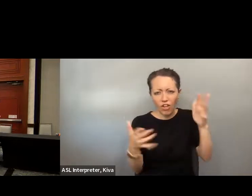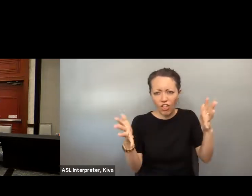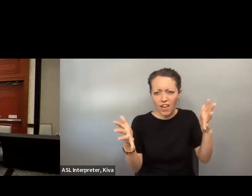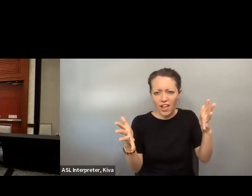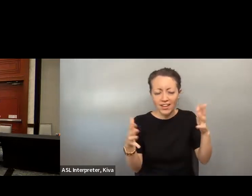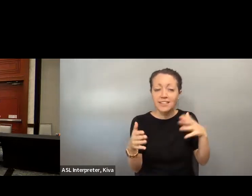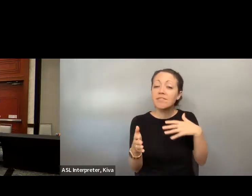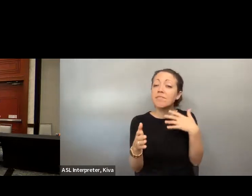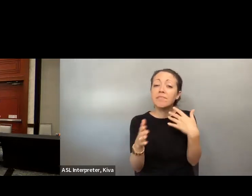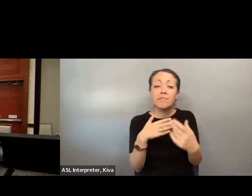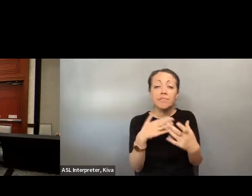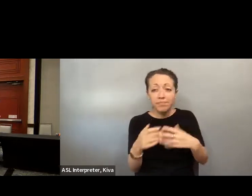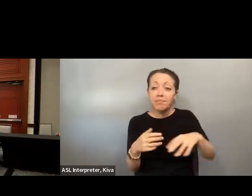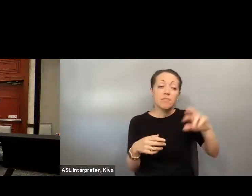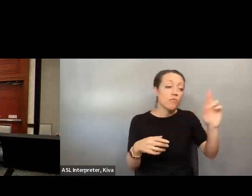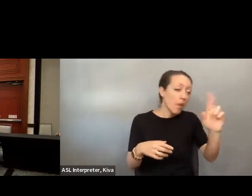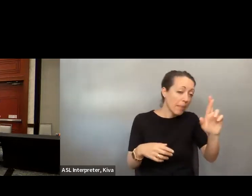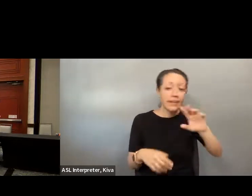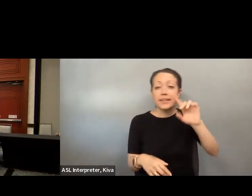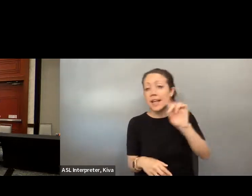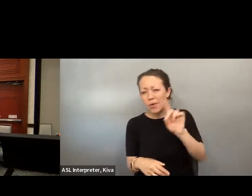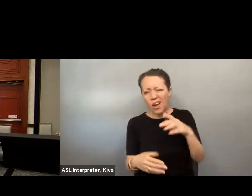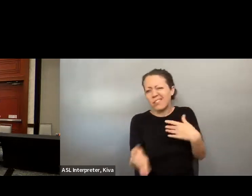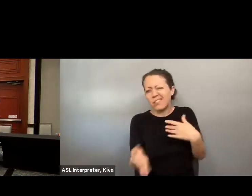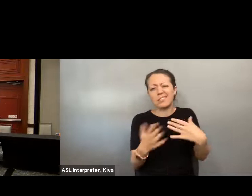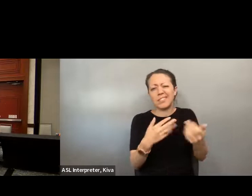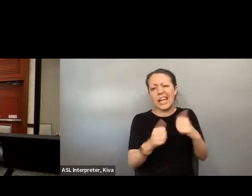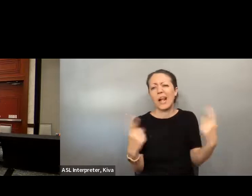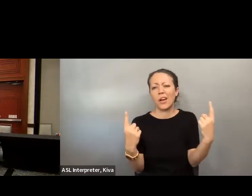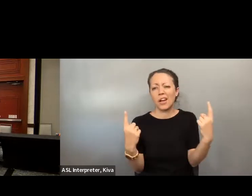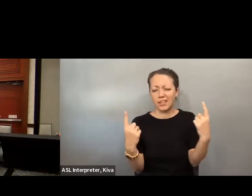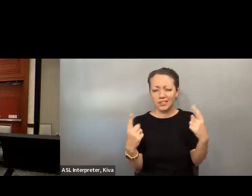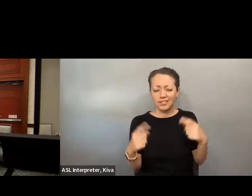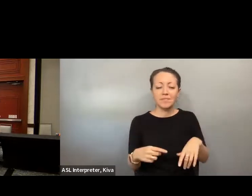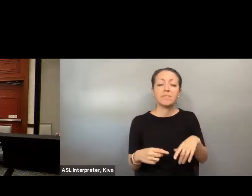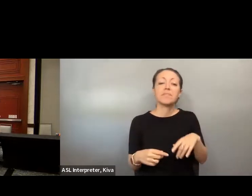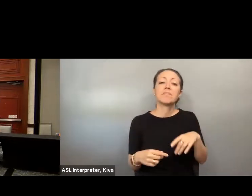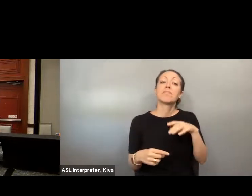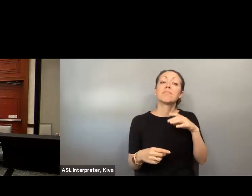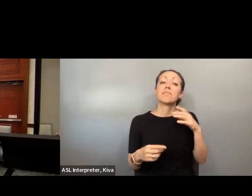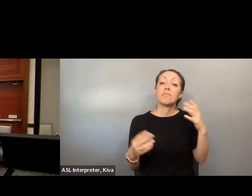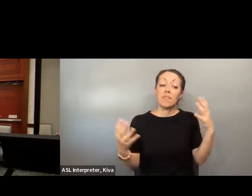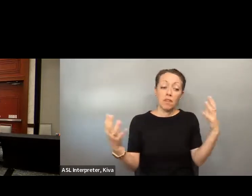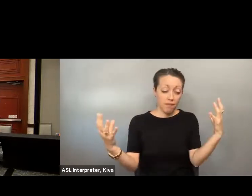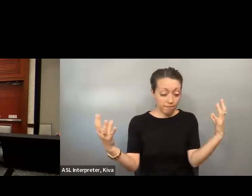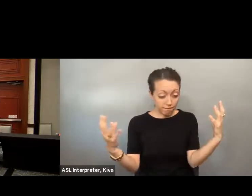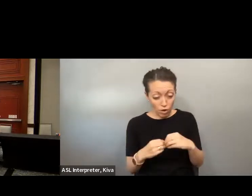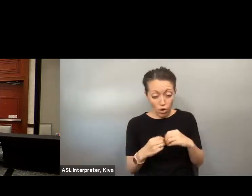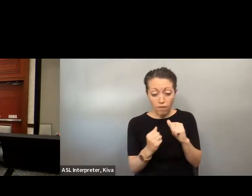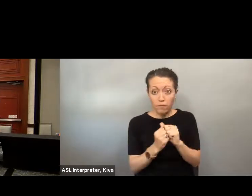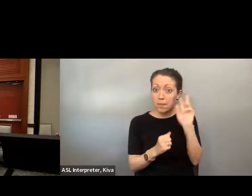of the things that came through with these panels today was that disabilities are active and